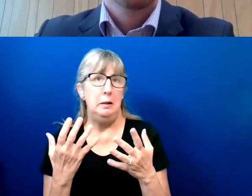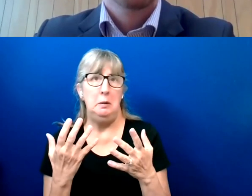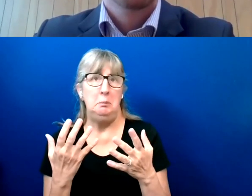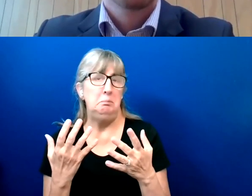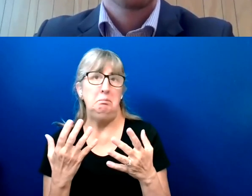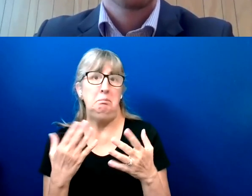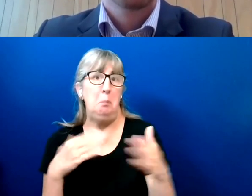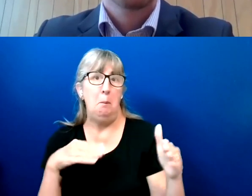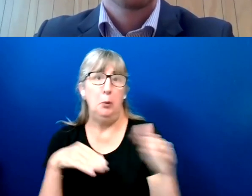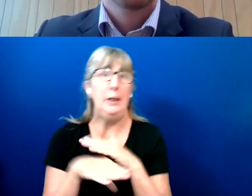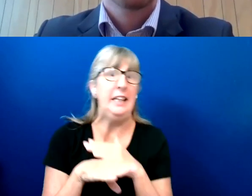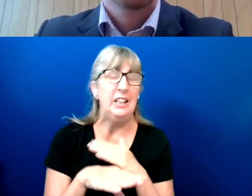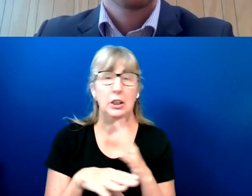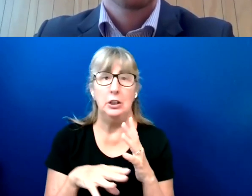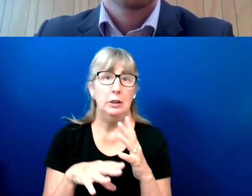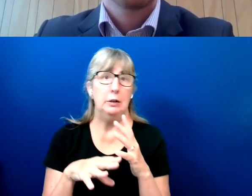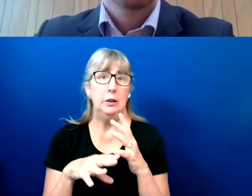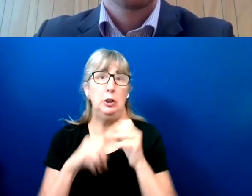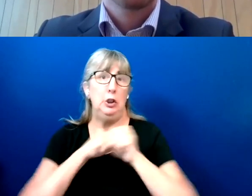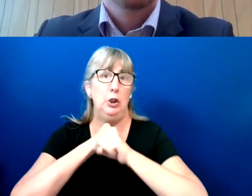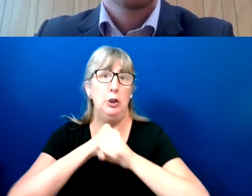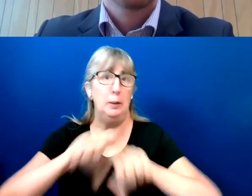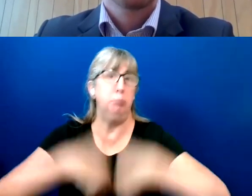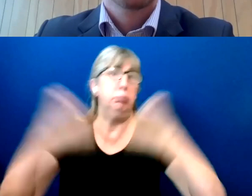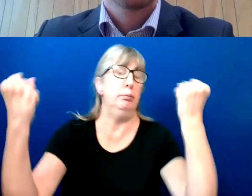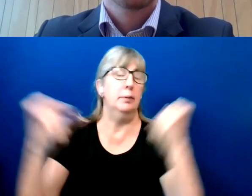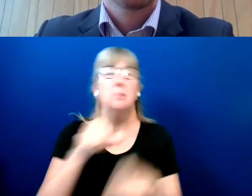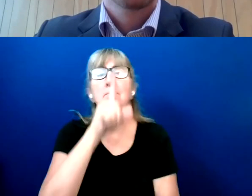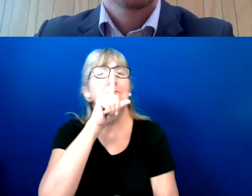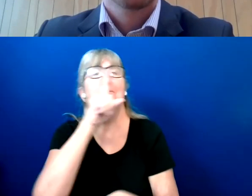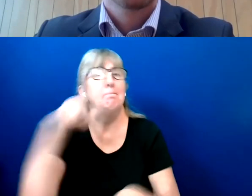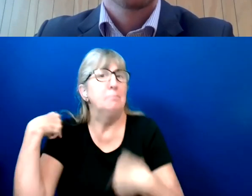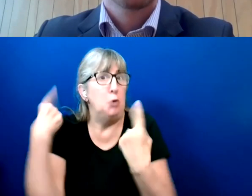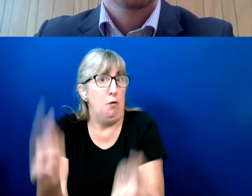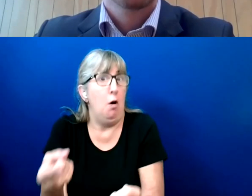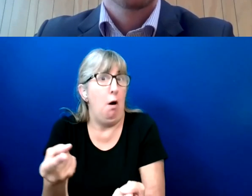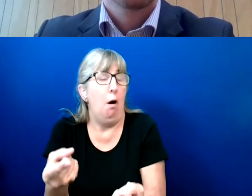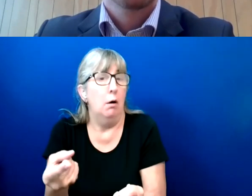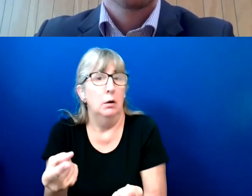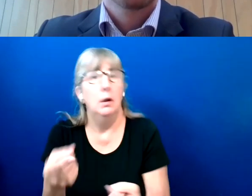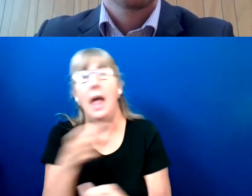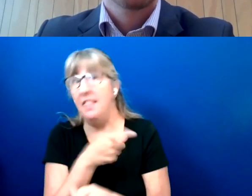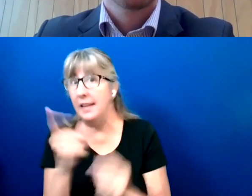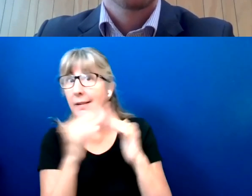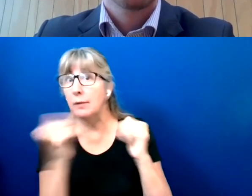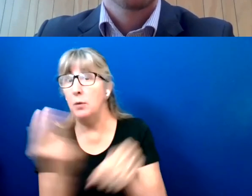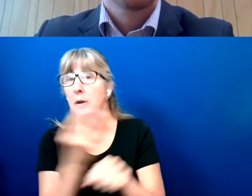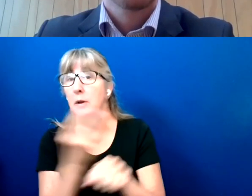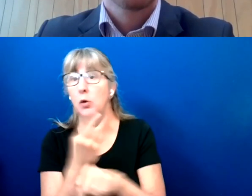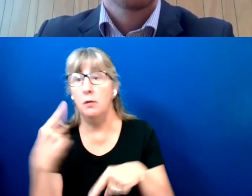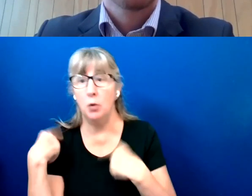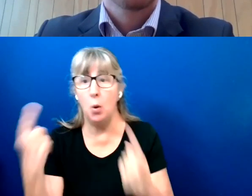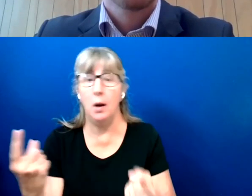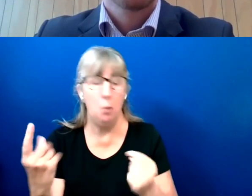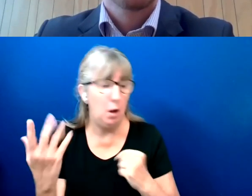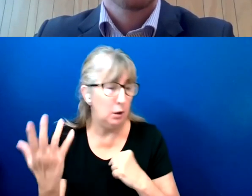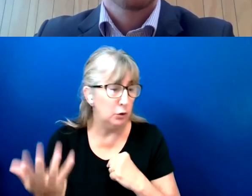And some of these systems have been used for quite a while.